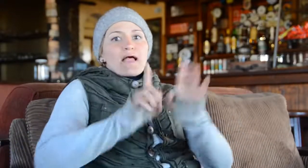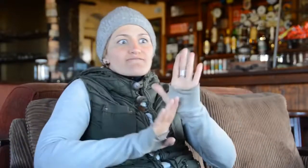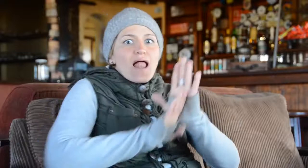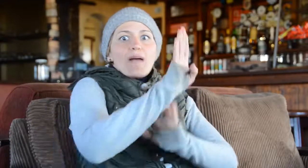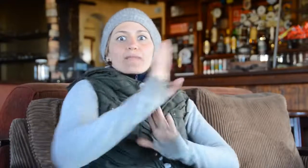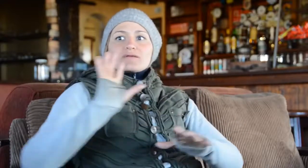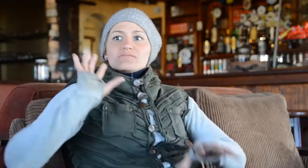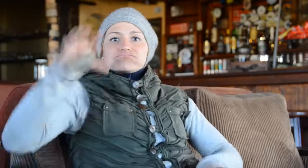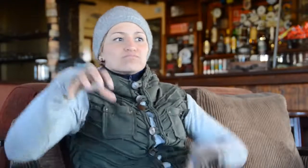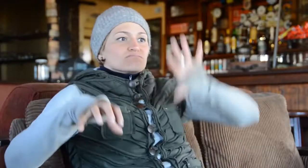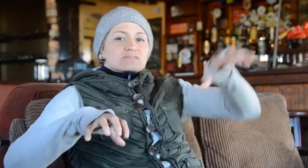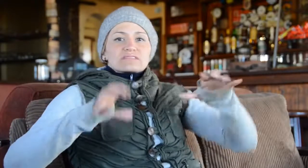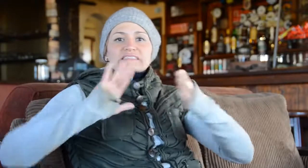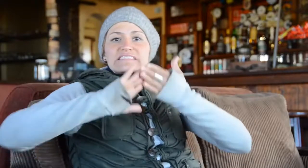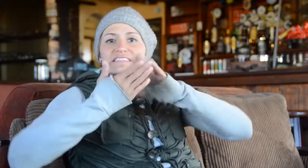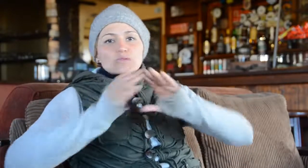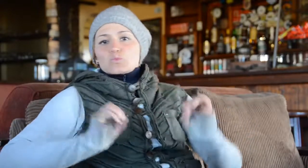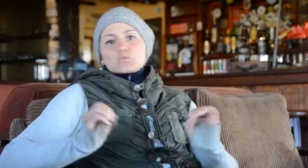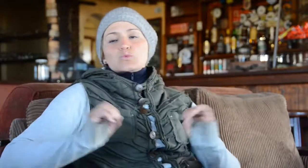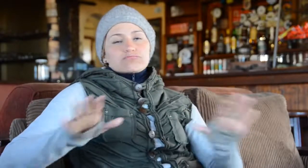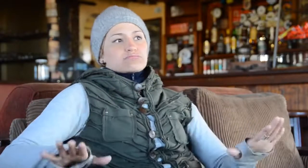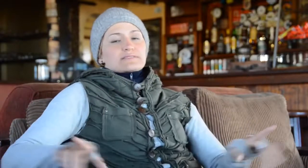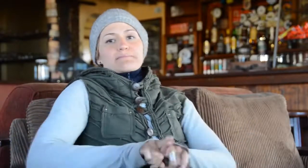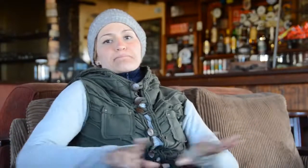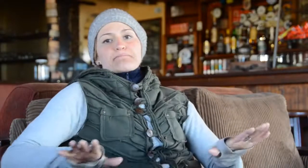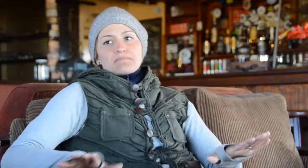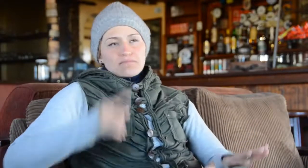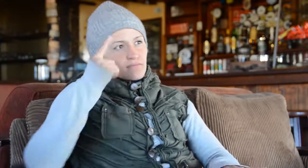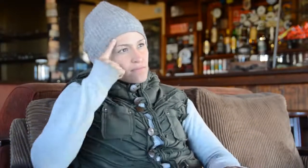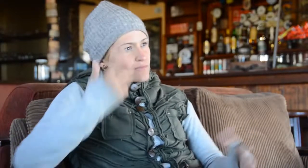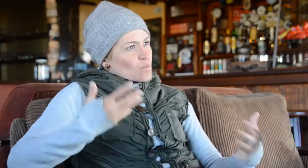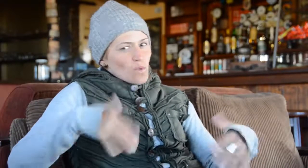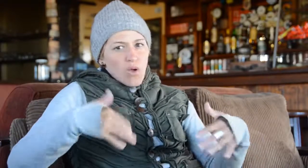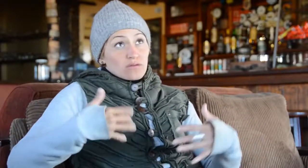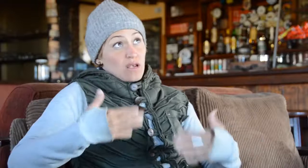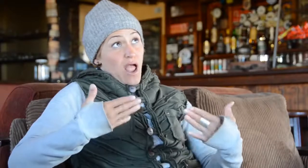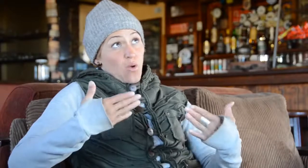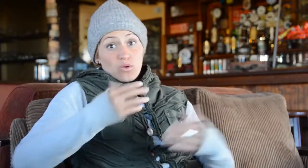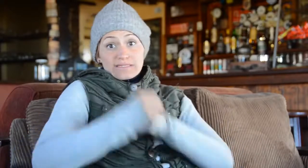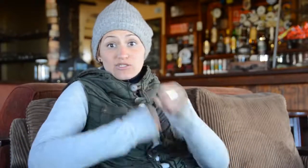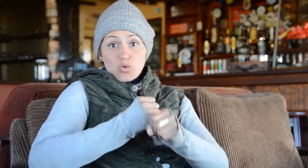There haven’t been any new developments such as cities.